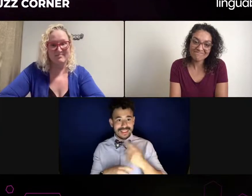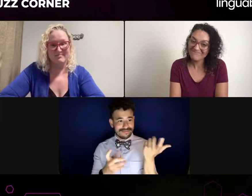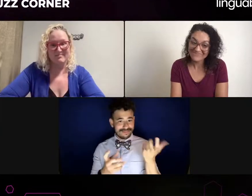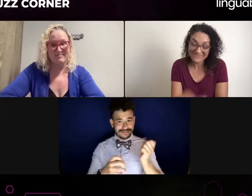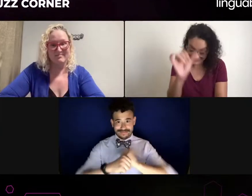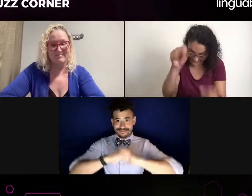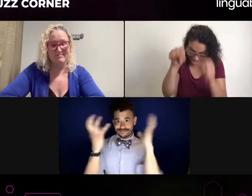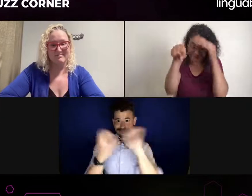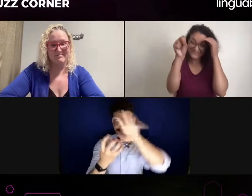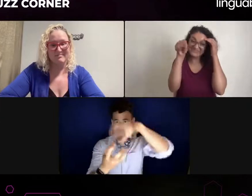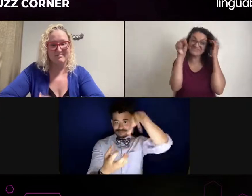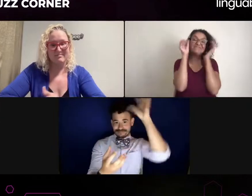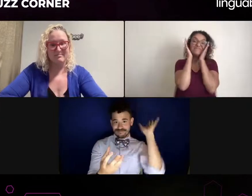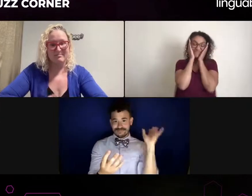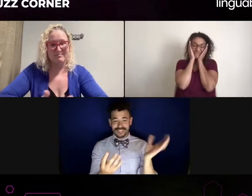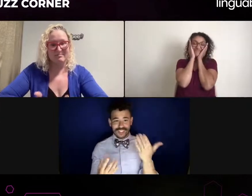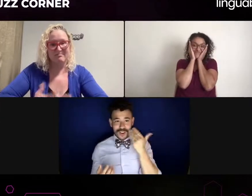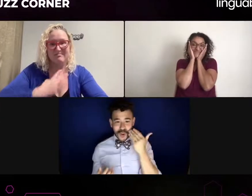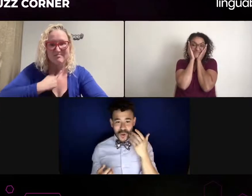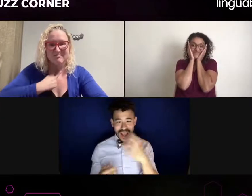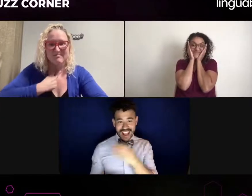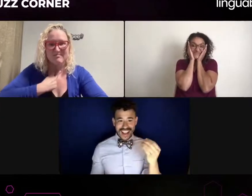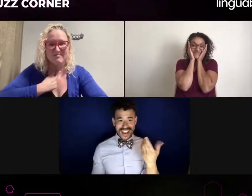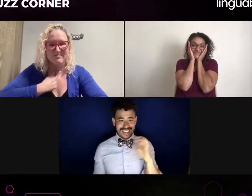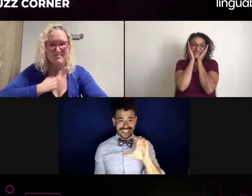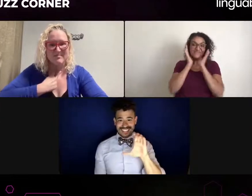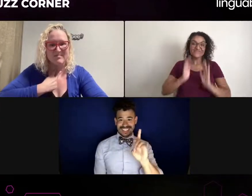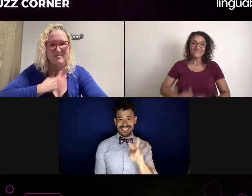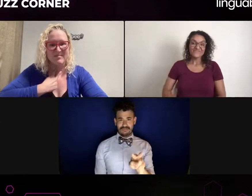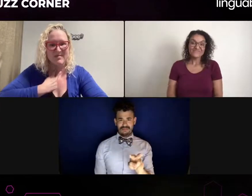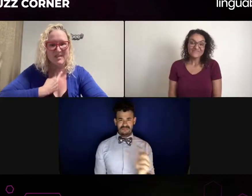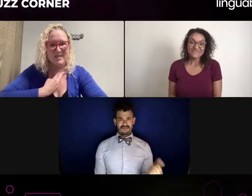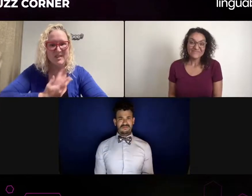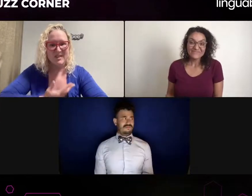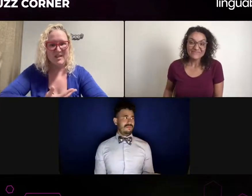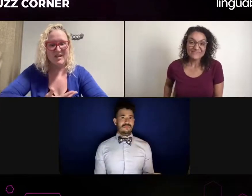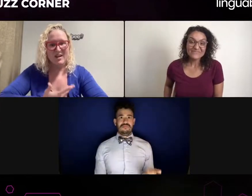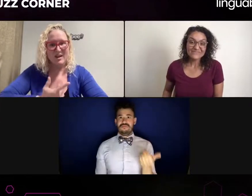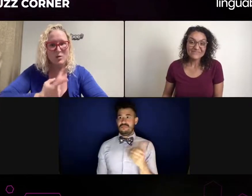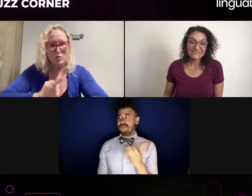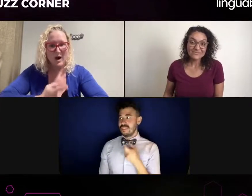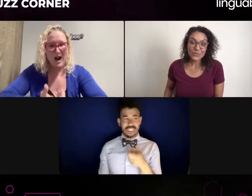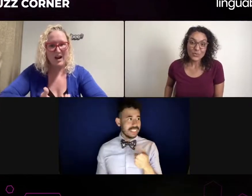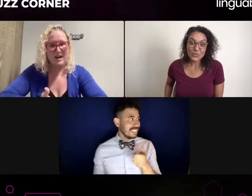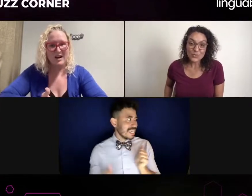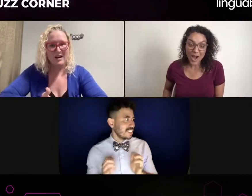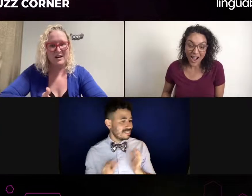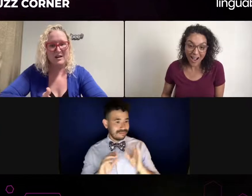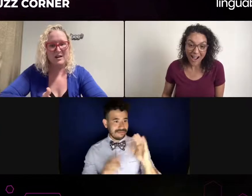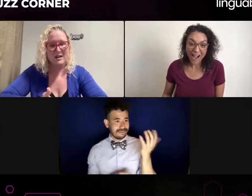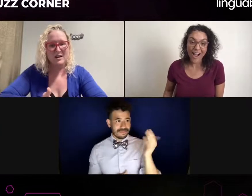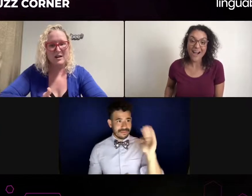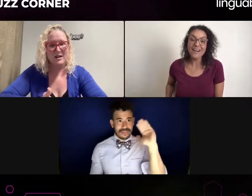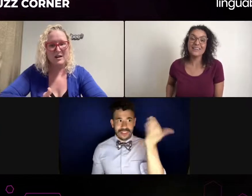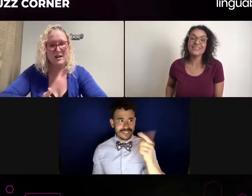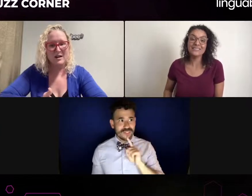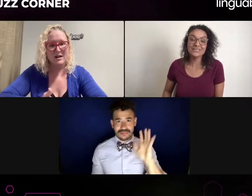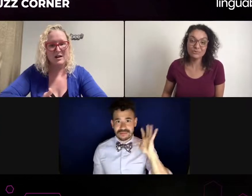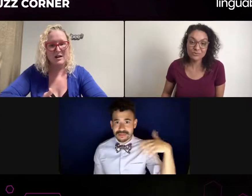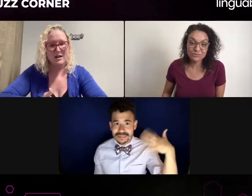They go, "Oh, I'm an actor." And it's like they can't sign. They have no signing skill. But that's neither here nor there.